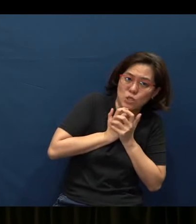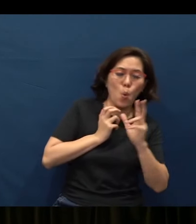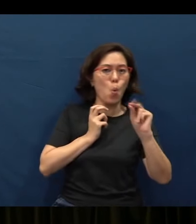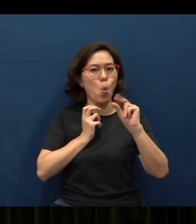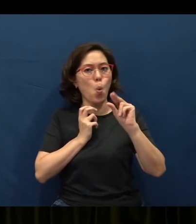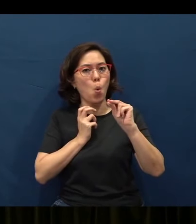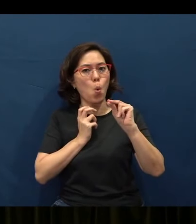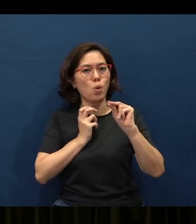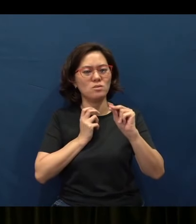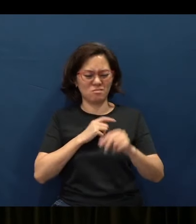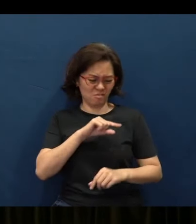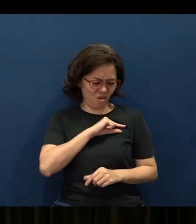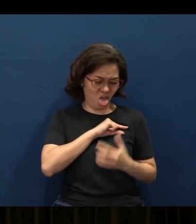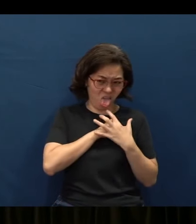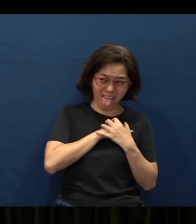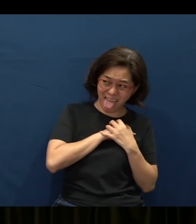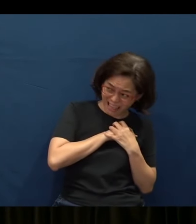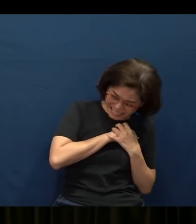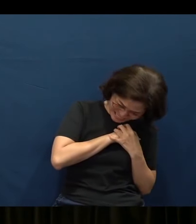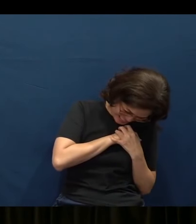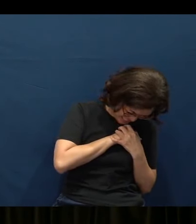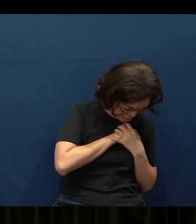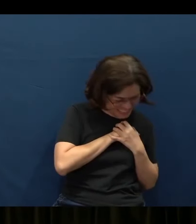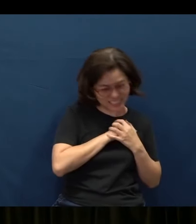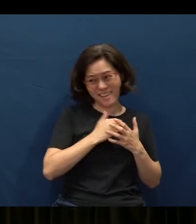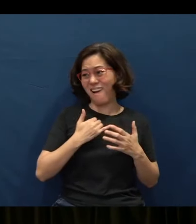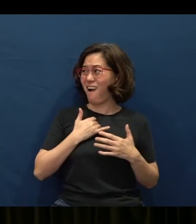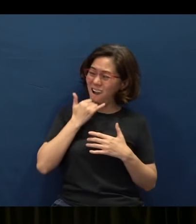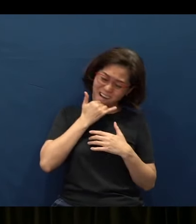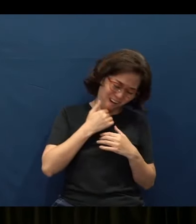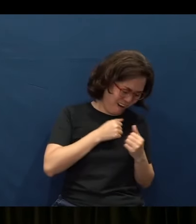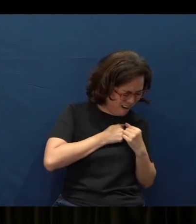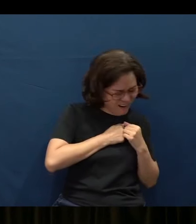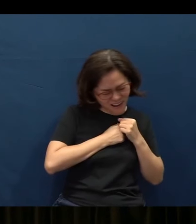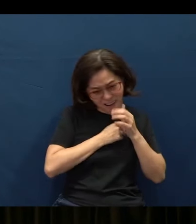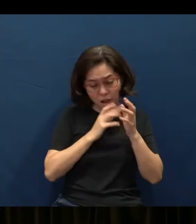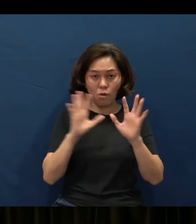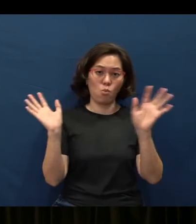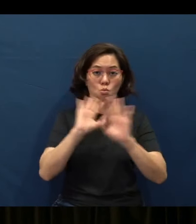It is not a guilt feeling that, “Oh (no), here comes God. I did something wrong, I'm (in) for it (now).” No, it's not that.